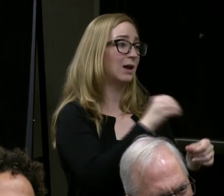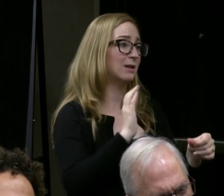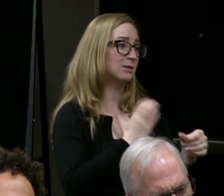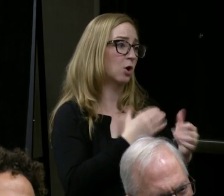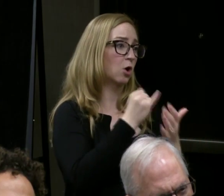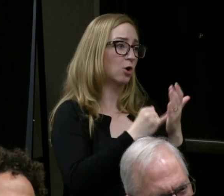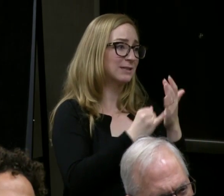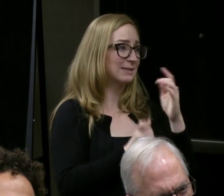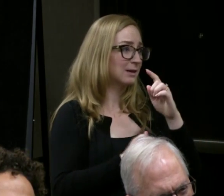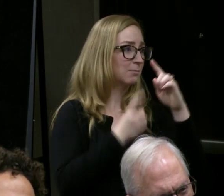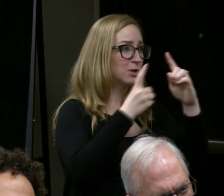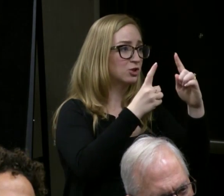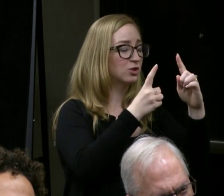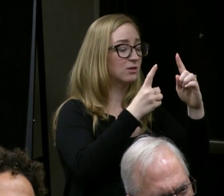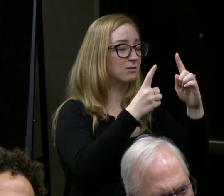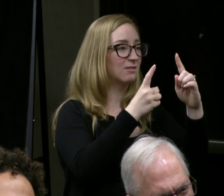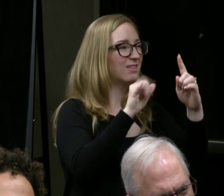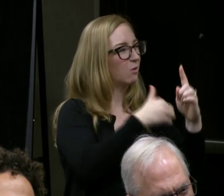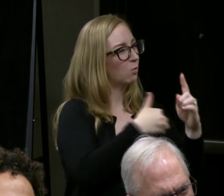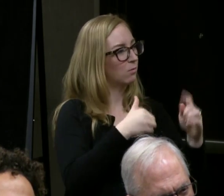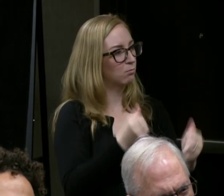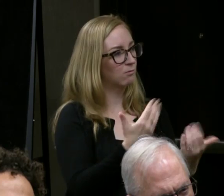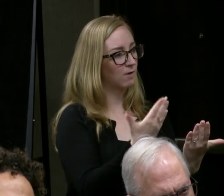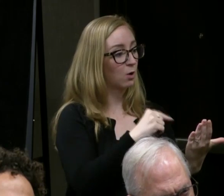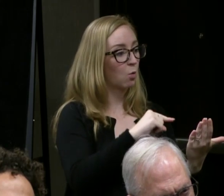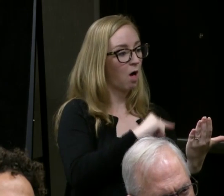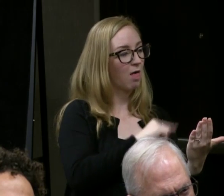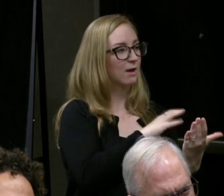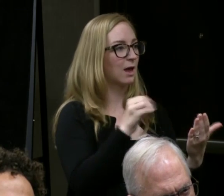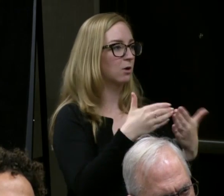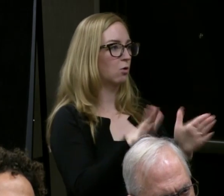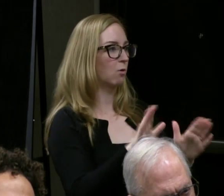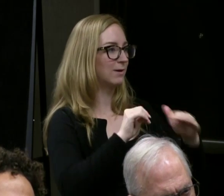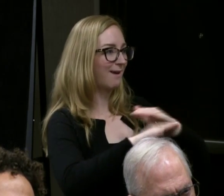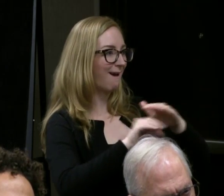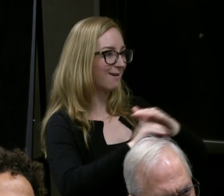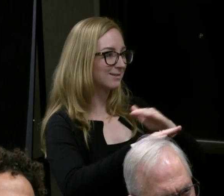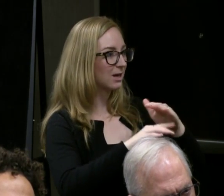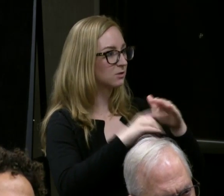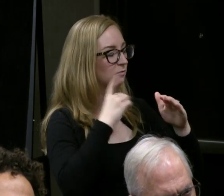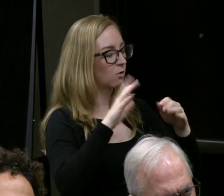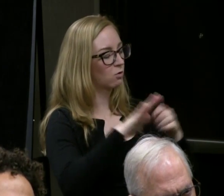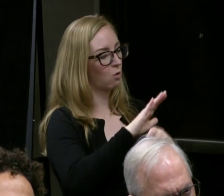and that we're providing quality and open access to the production as a whole.